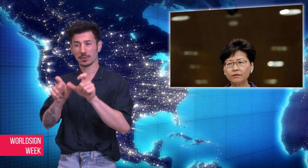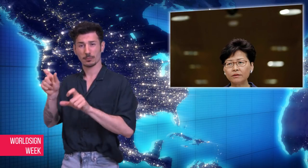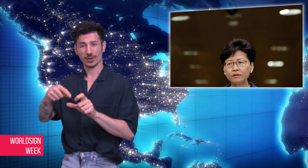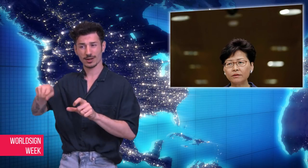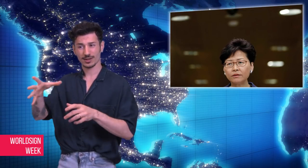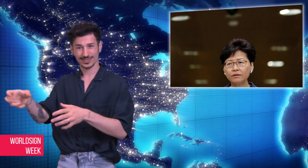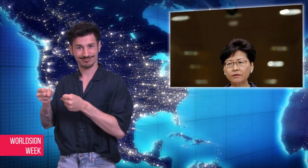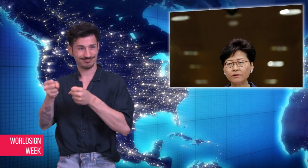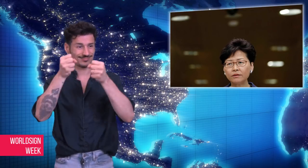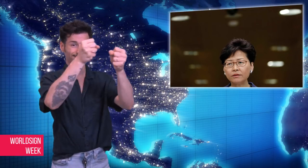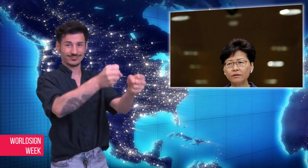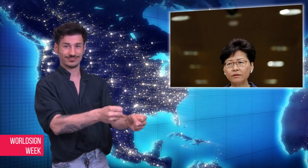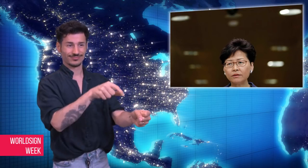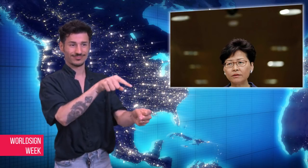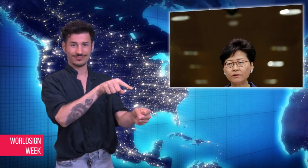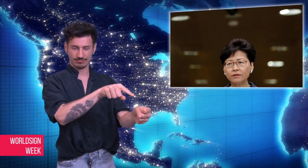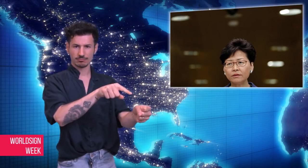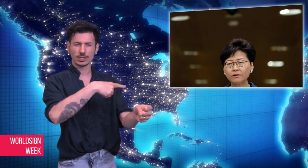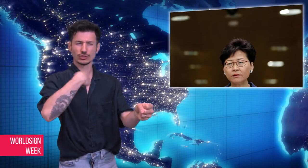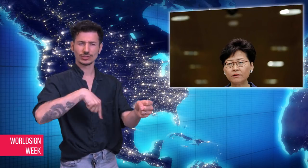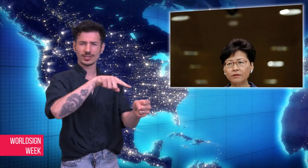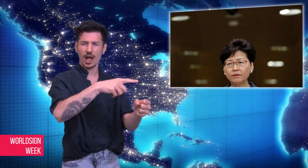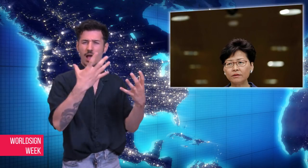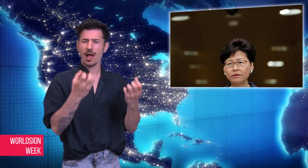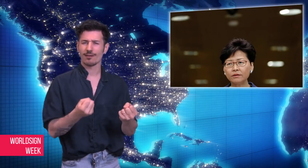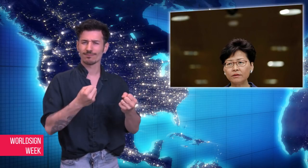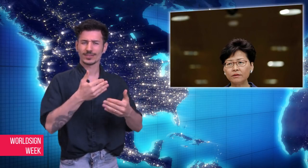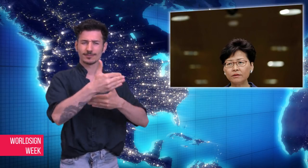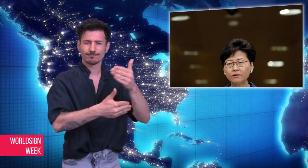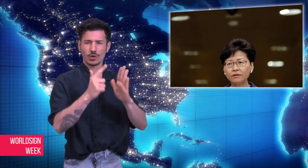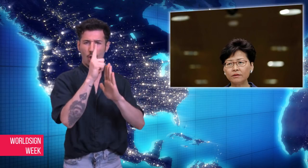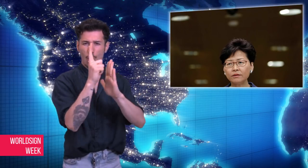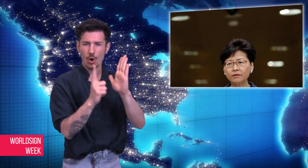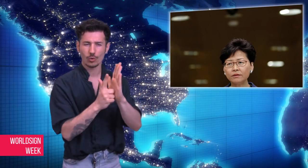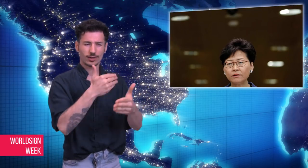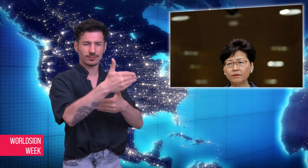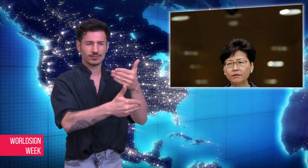have the same human rights in China as they would in